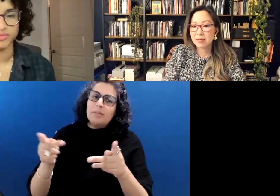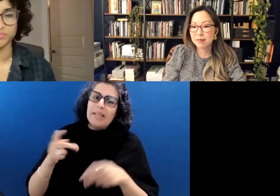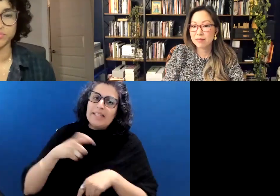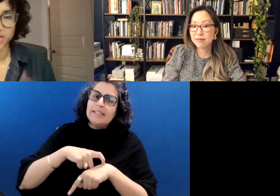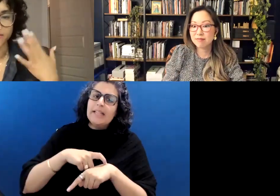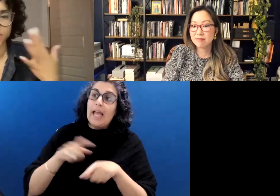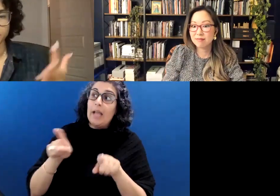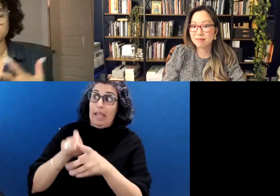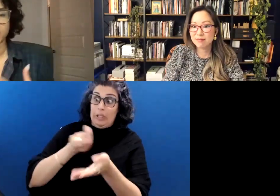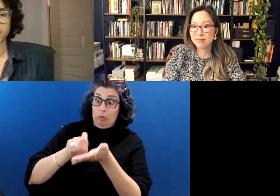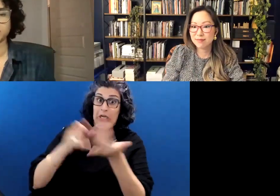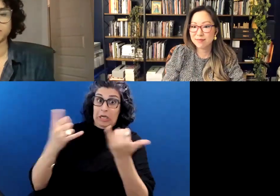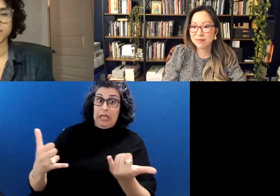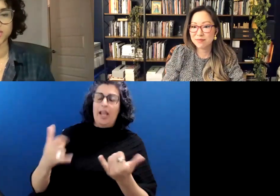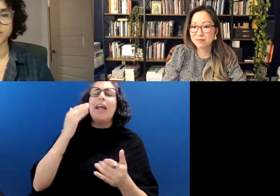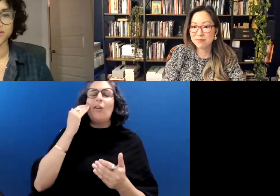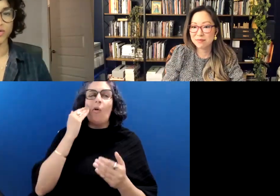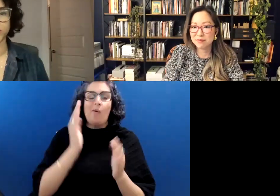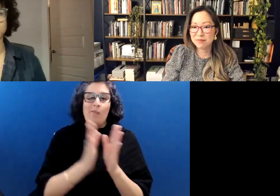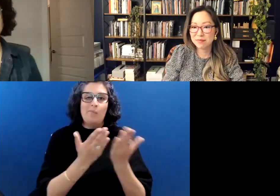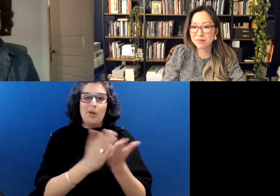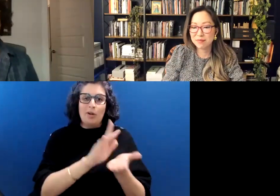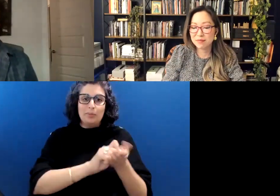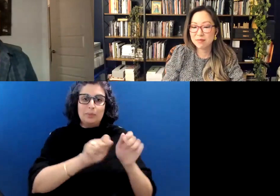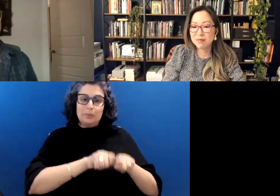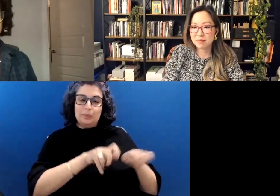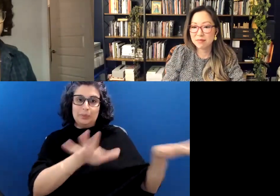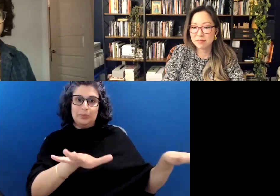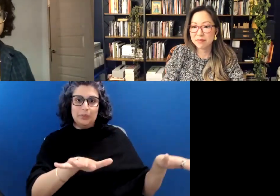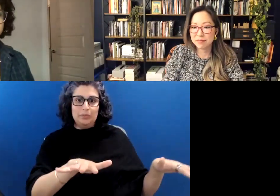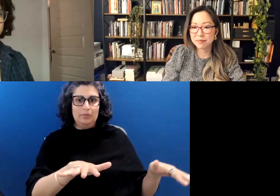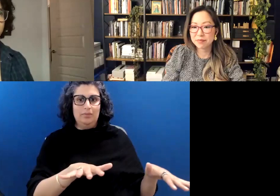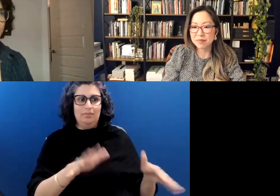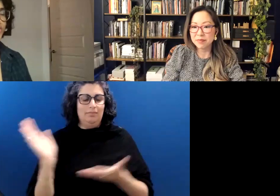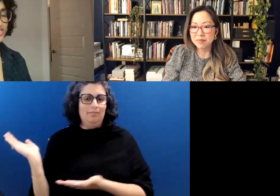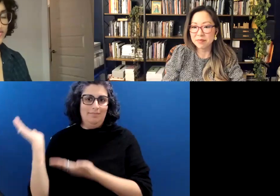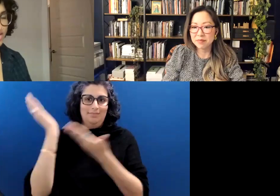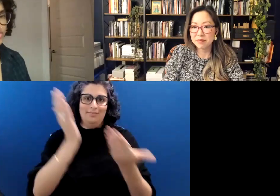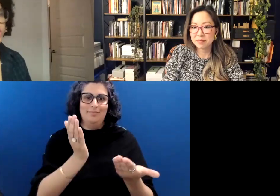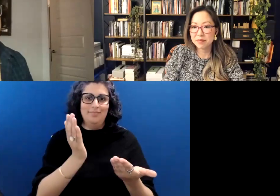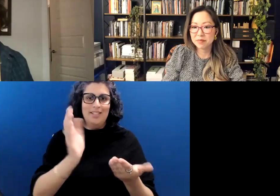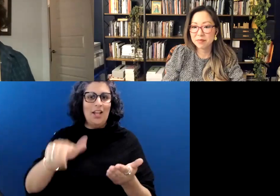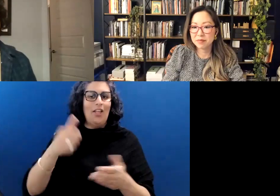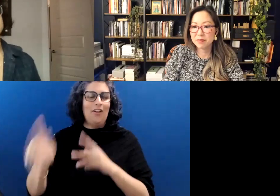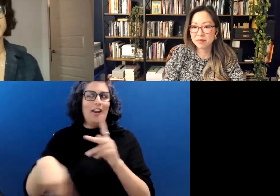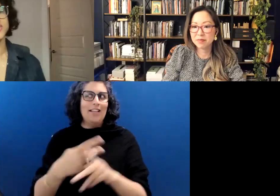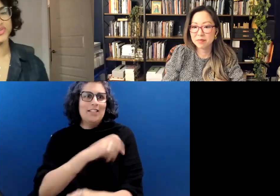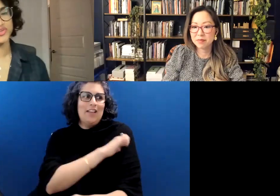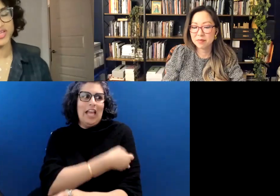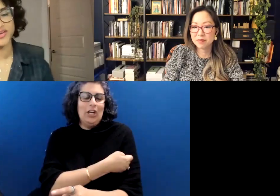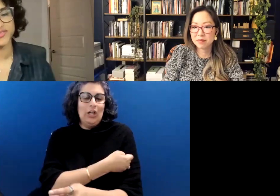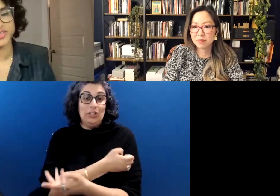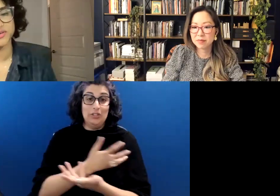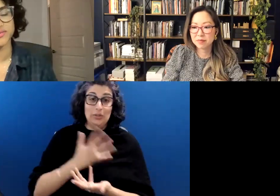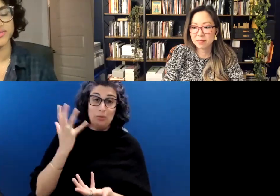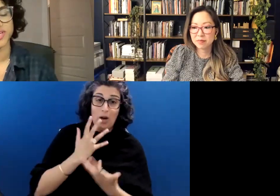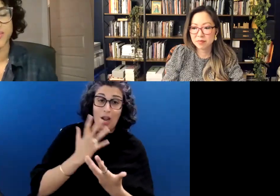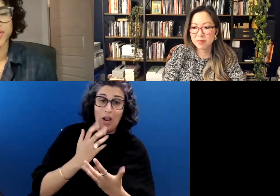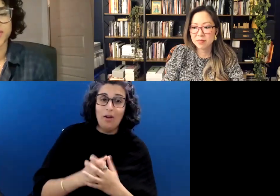I know having a book out does so much, and brings so much other kinds of energy into life.